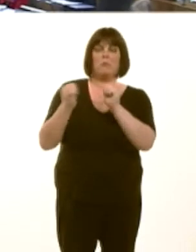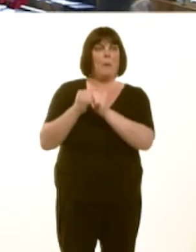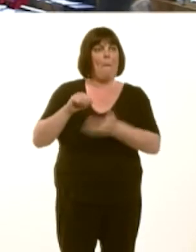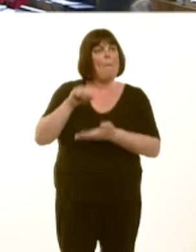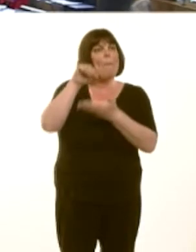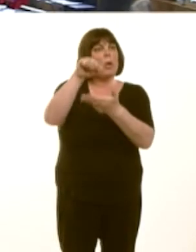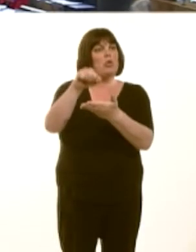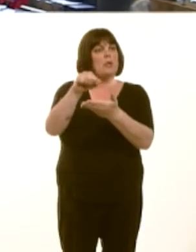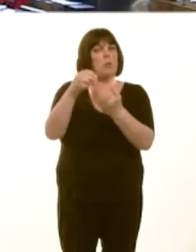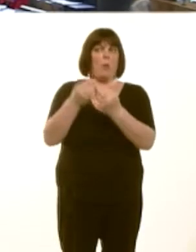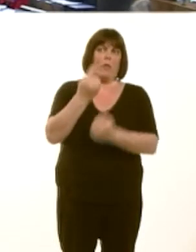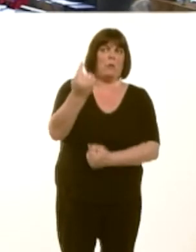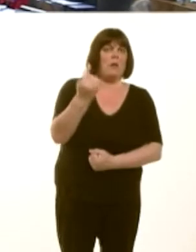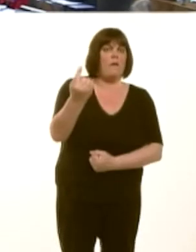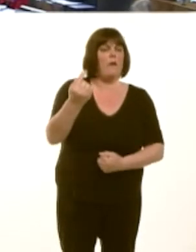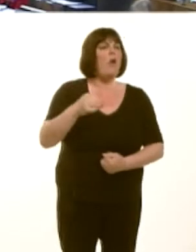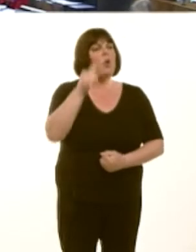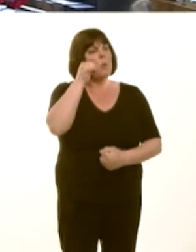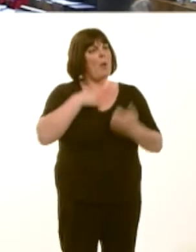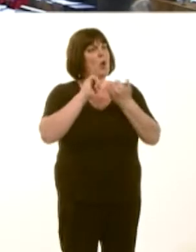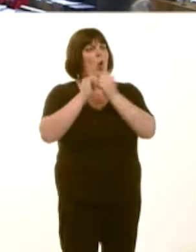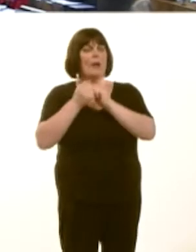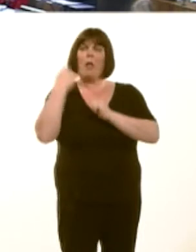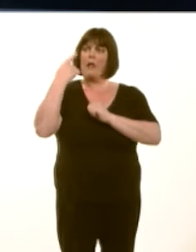Itís also a priority for my colleagues in London.